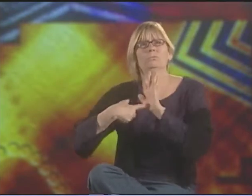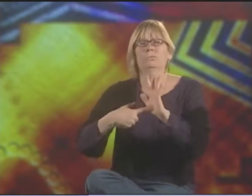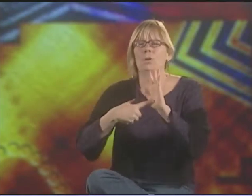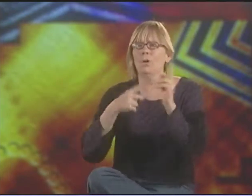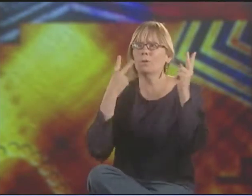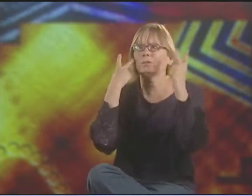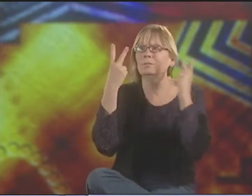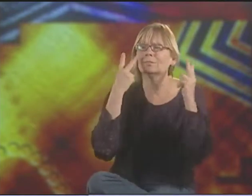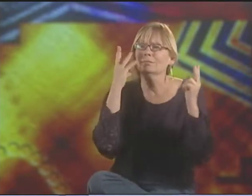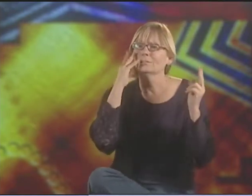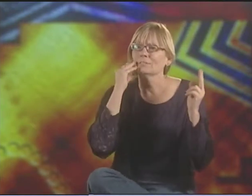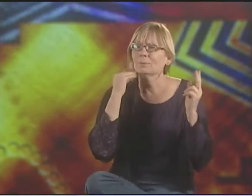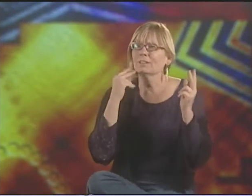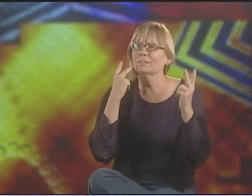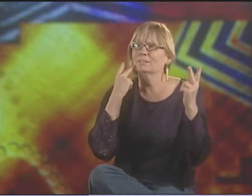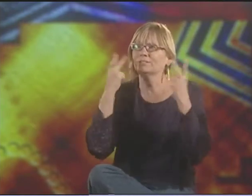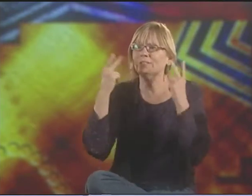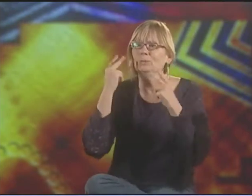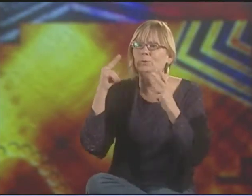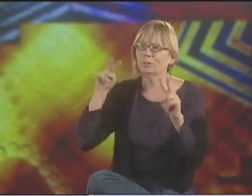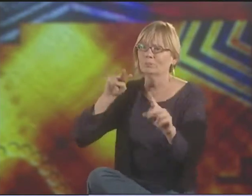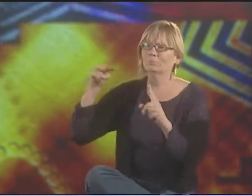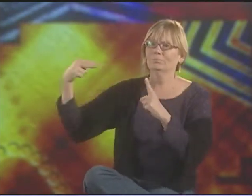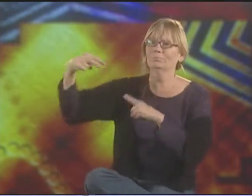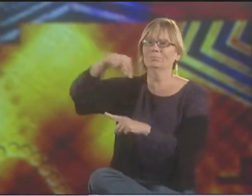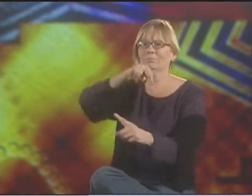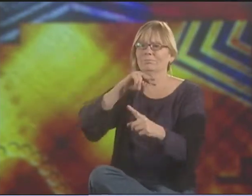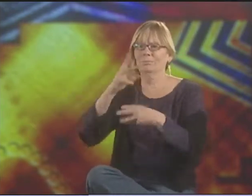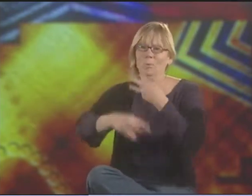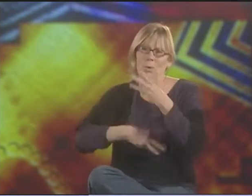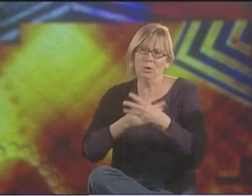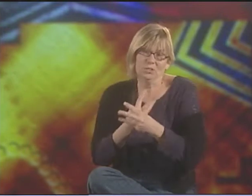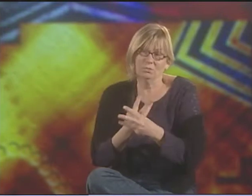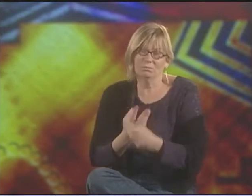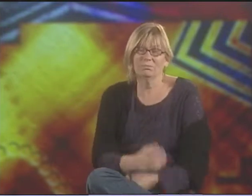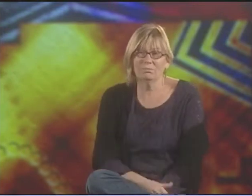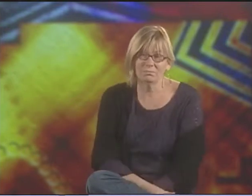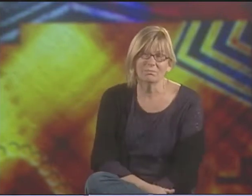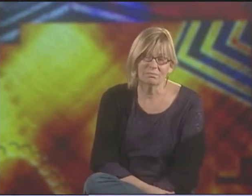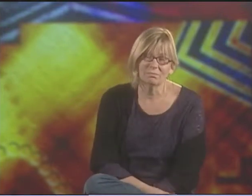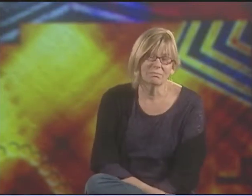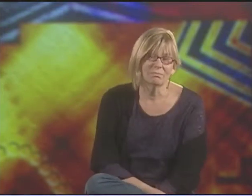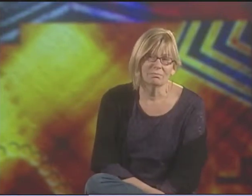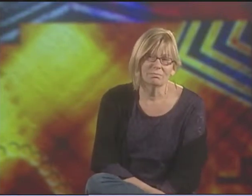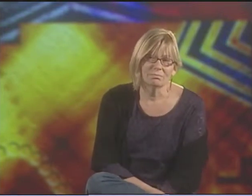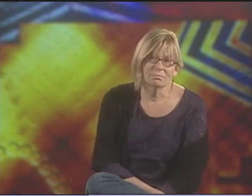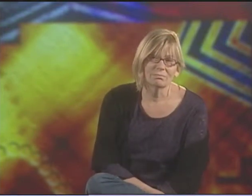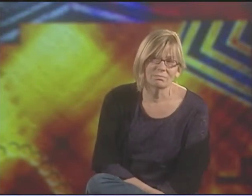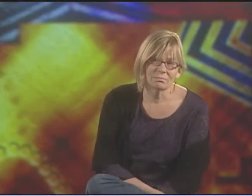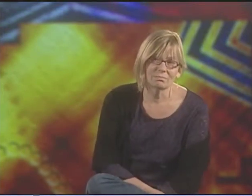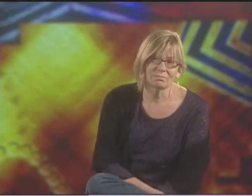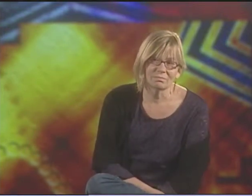SO IF POEMS SOMETIMES REPRESENT THAT VISUAL EXPERIENCE MORE, THAT'S OUR PERSPECTIVE ON THE WORLD IS THROUGH OUR EYES.